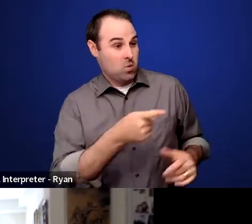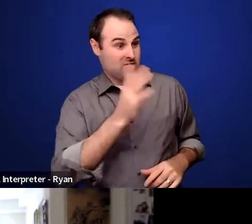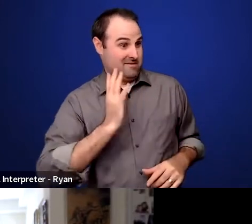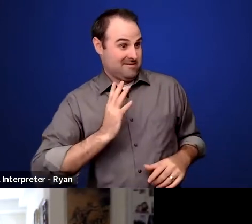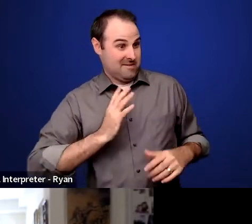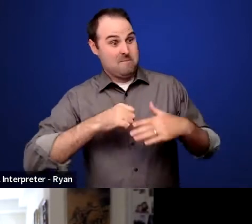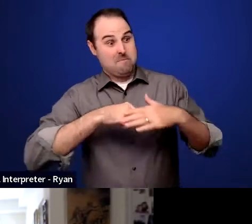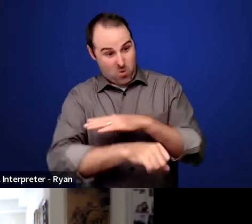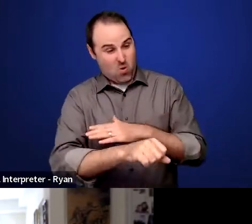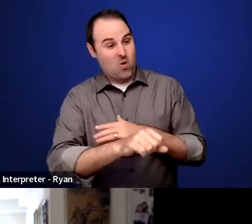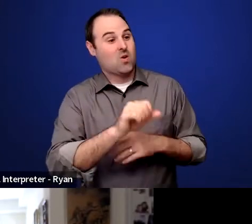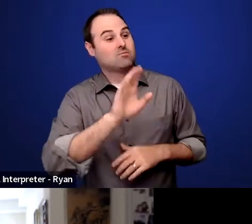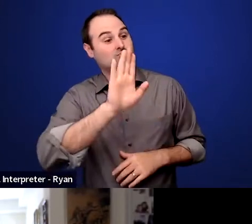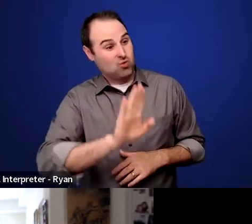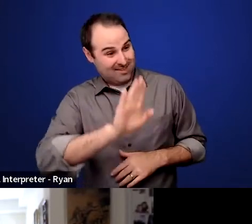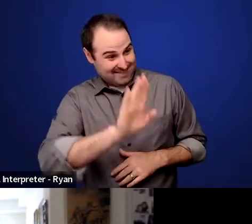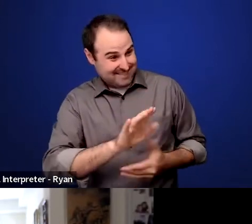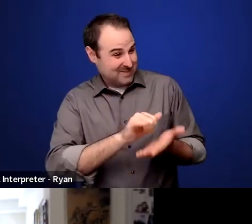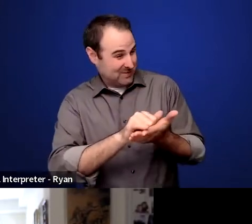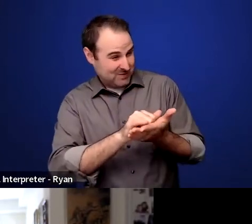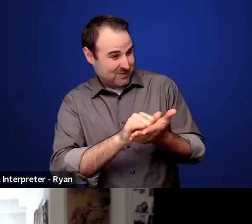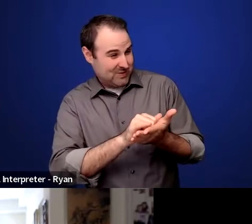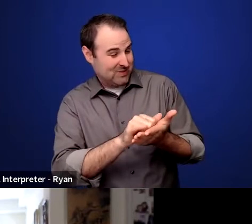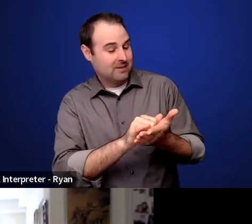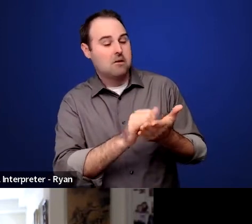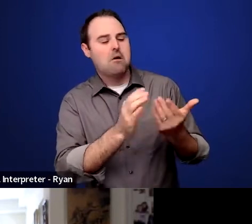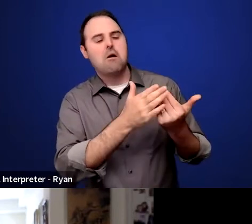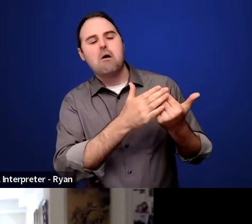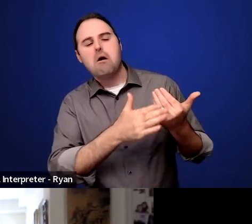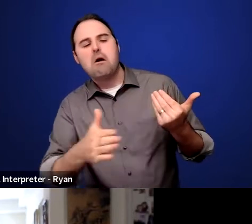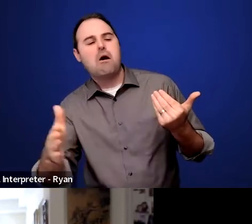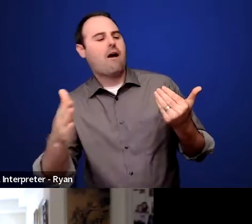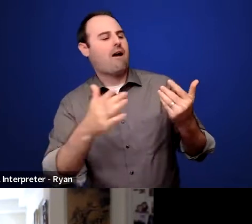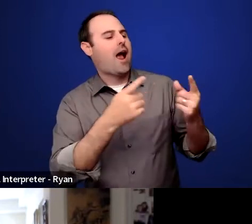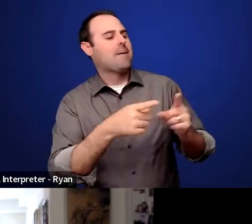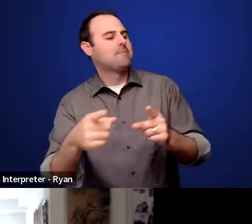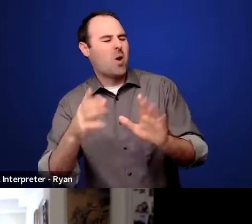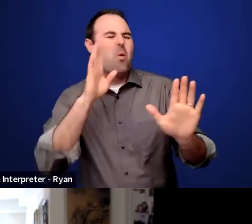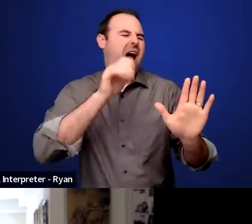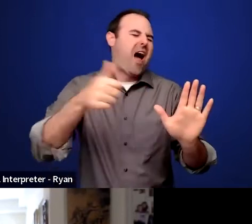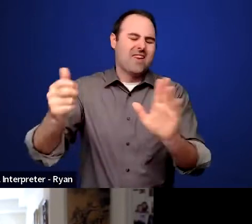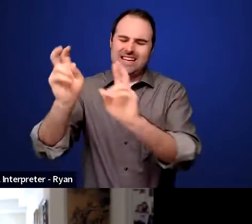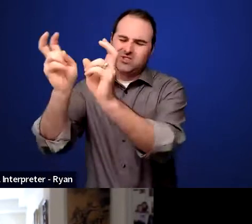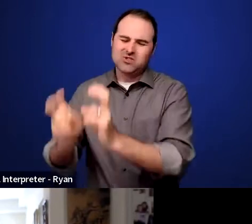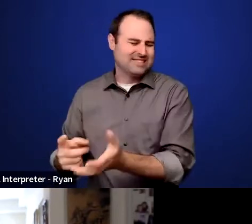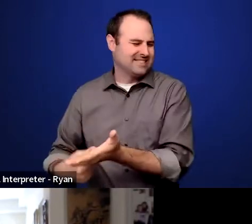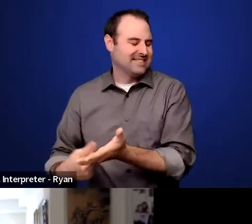what do you think people should really understand about disability? Just starting, we'll get into other issues, but starting from your own perspective.